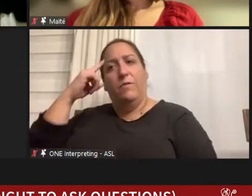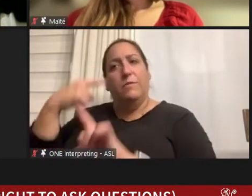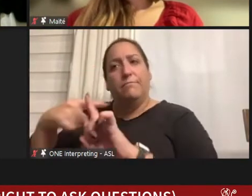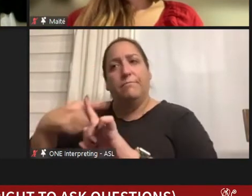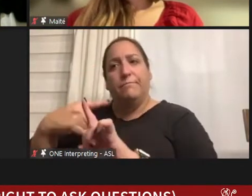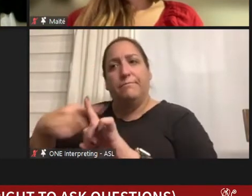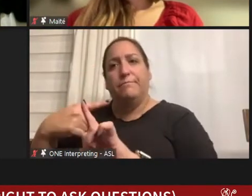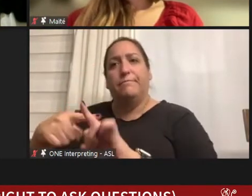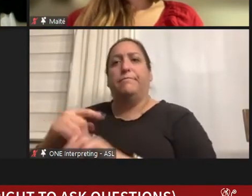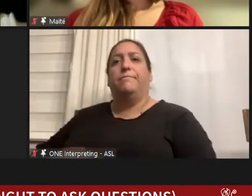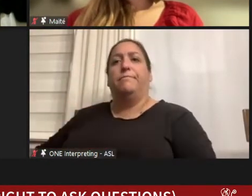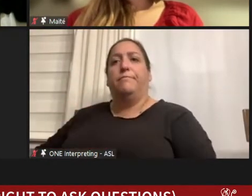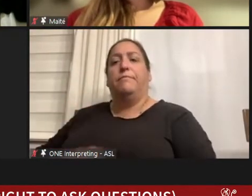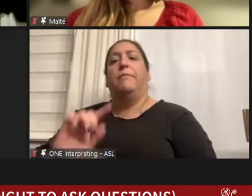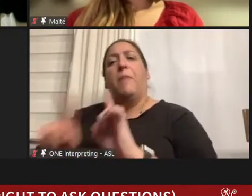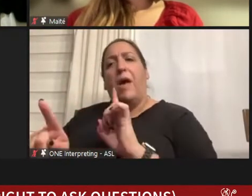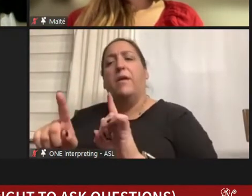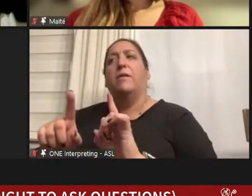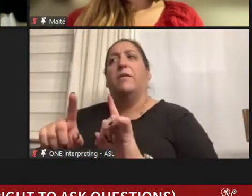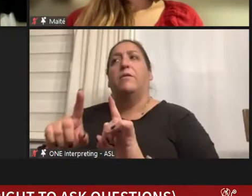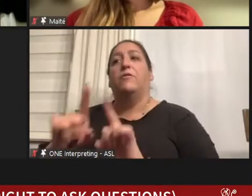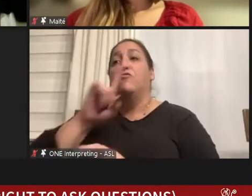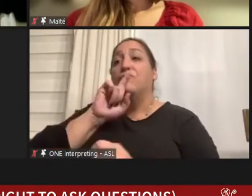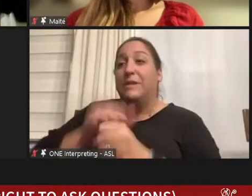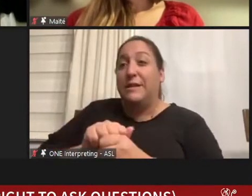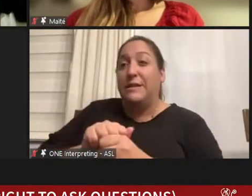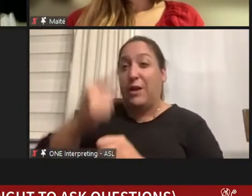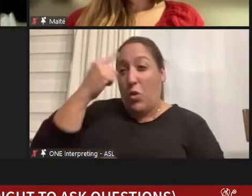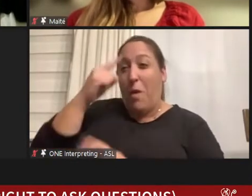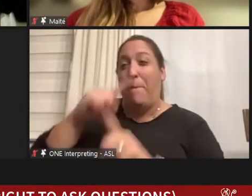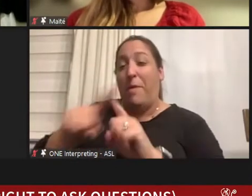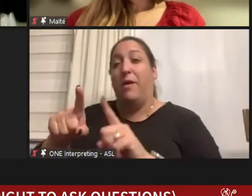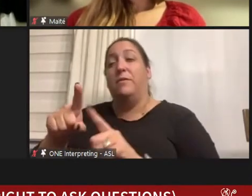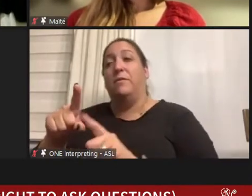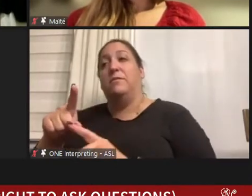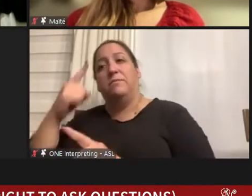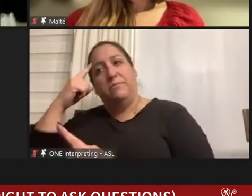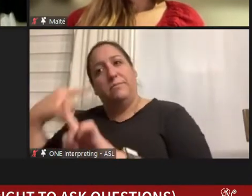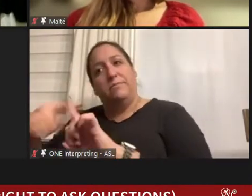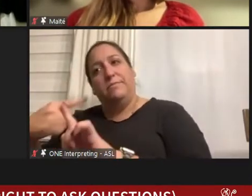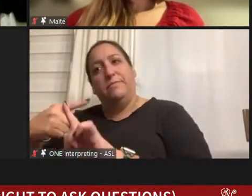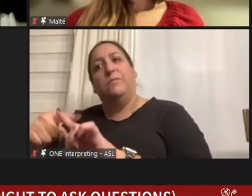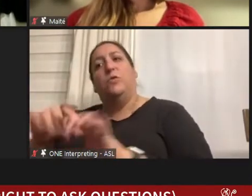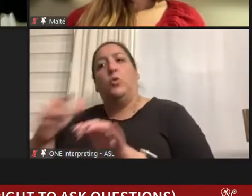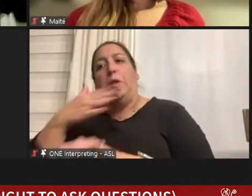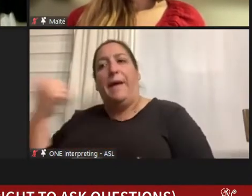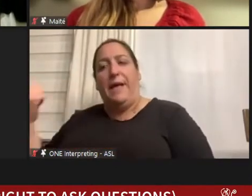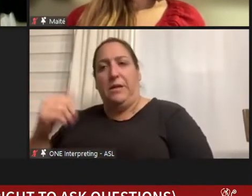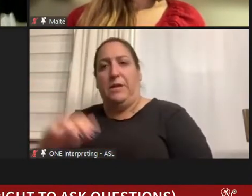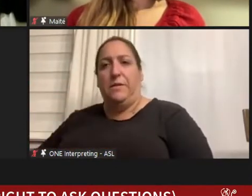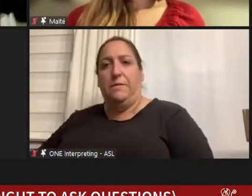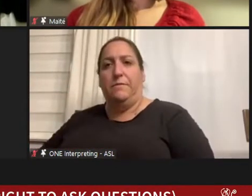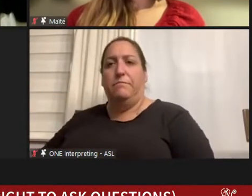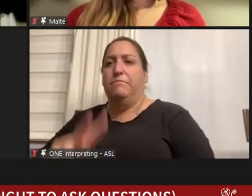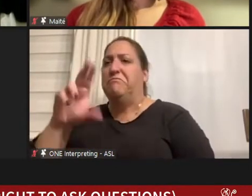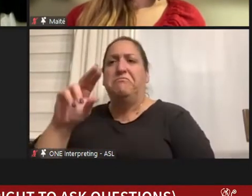realistic and optimistic, that they did best so, I really didn't have much time to